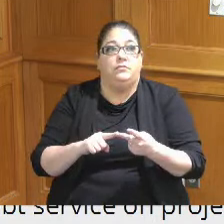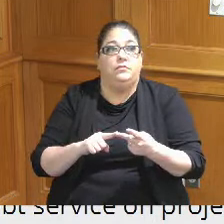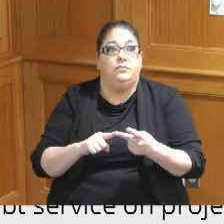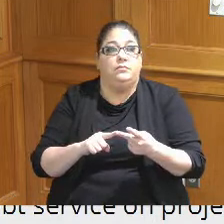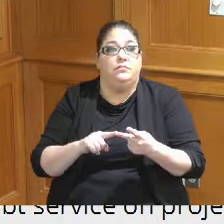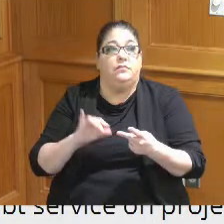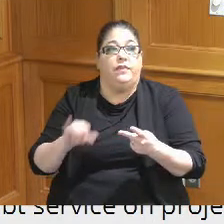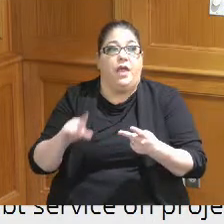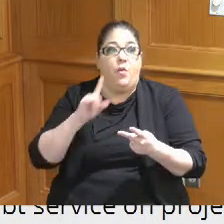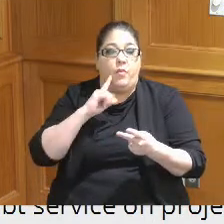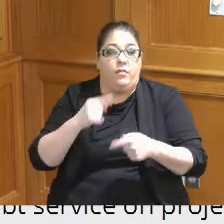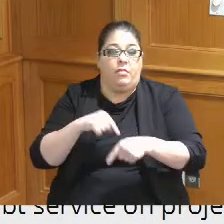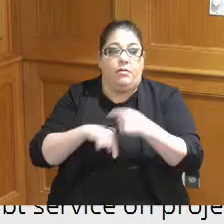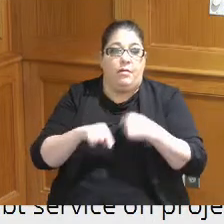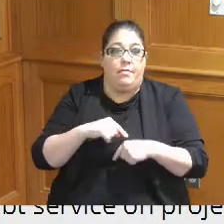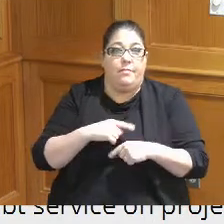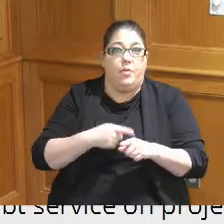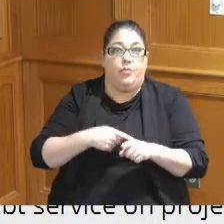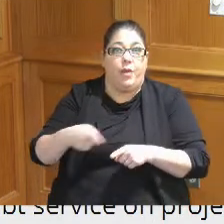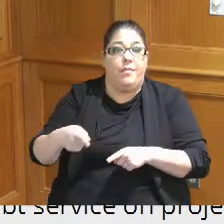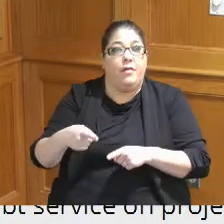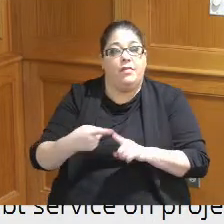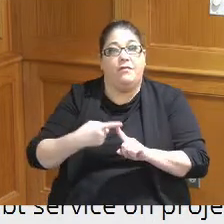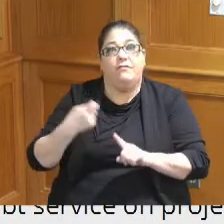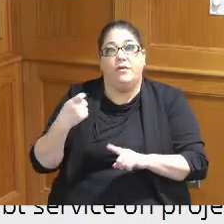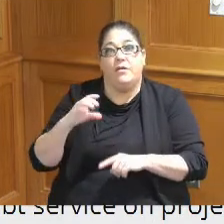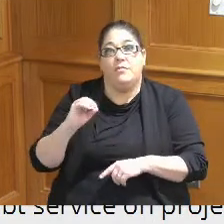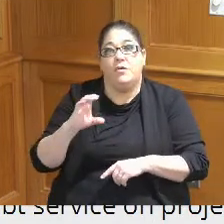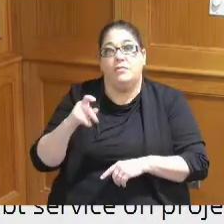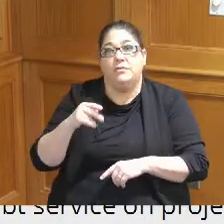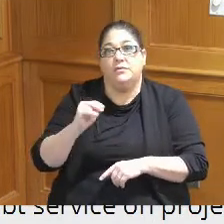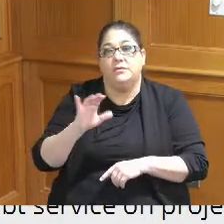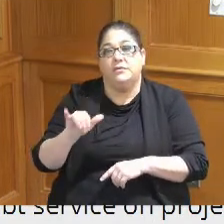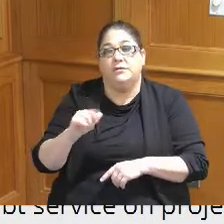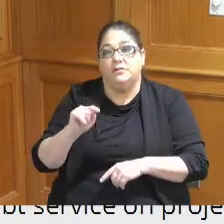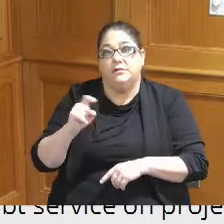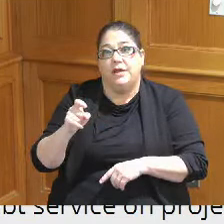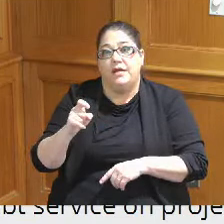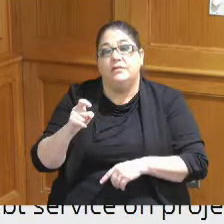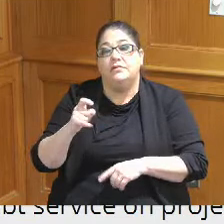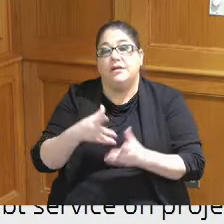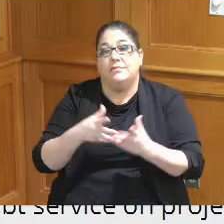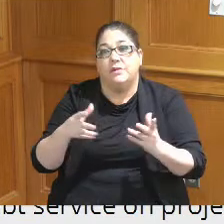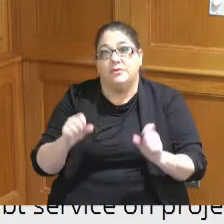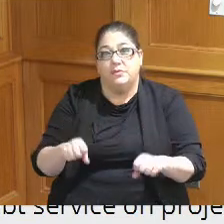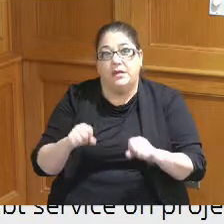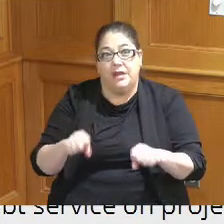that would come primarily from occupancy tax as much of it as we can out of the occupancy tax